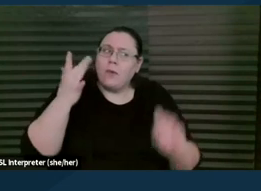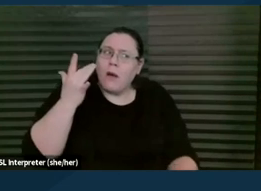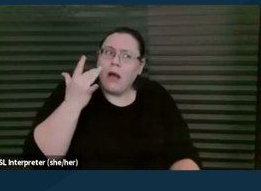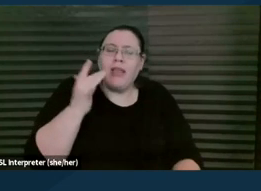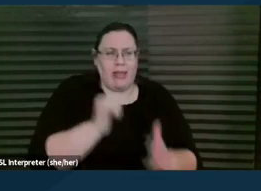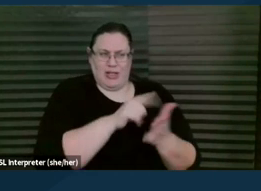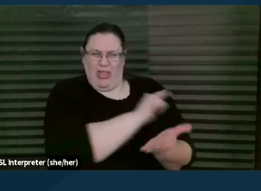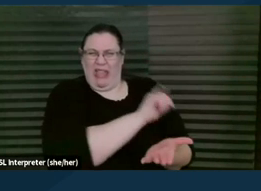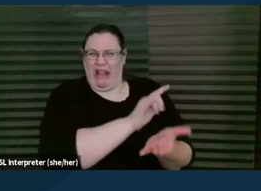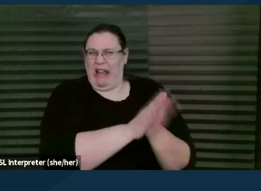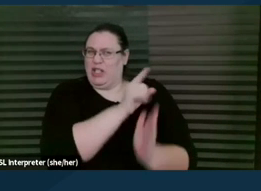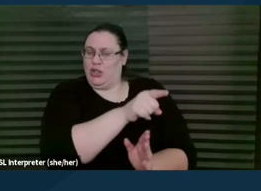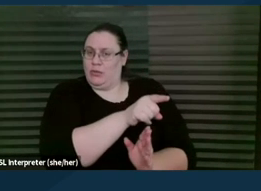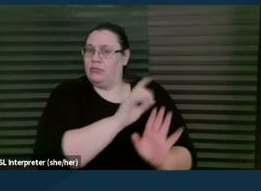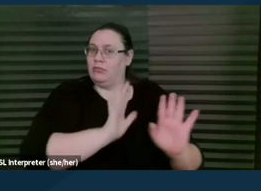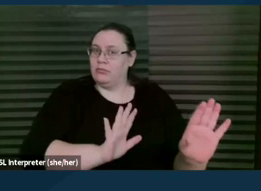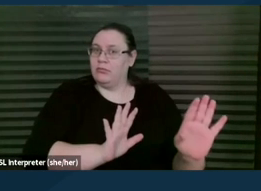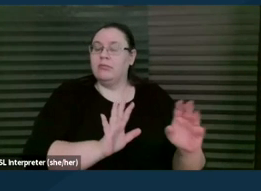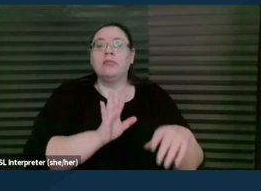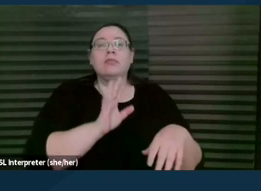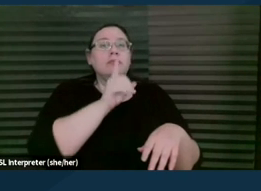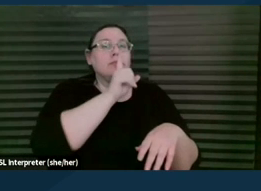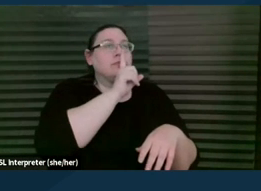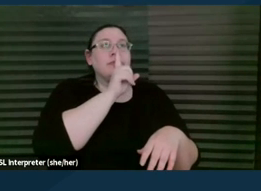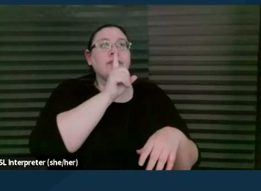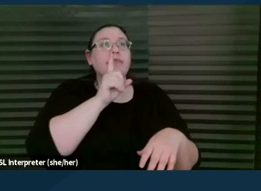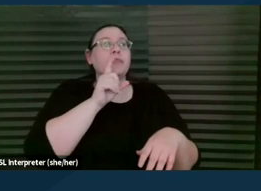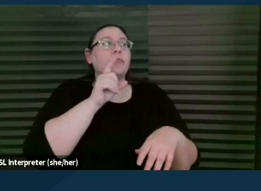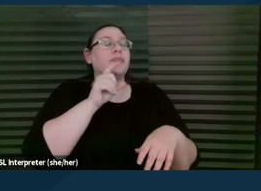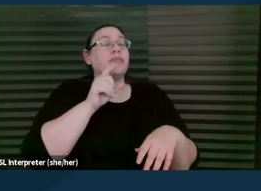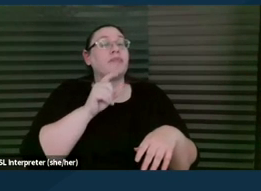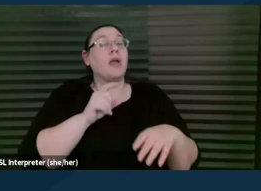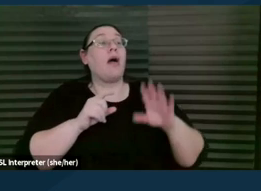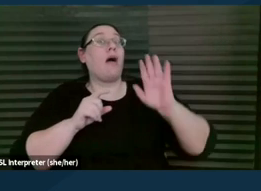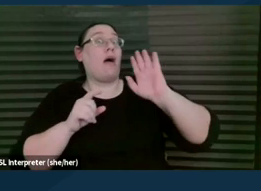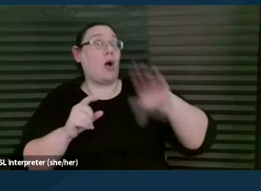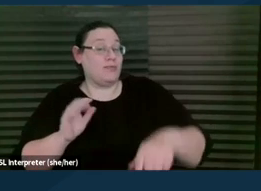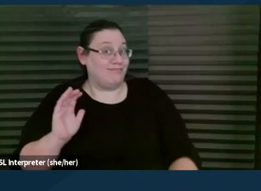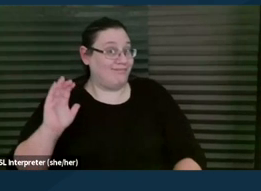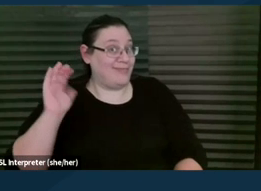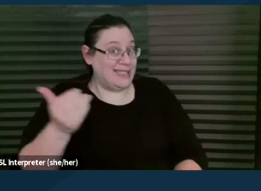There, it shouldn't be that we're saying things like, okay, so it sounds to me like what you're really concerned about is